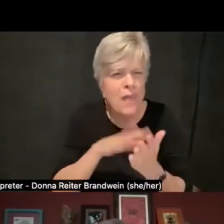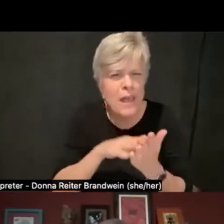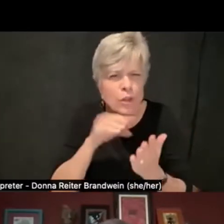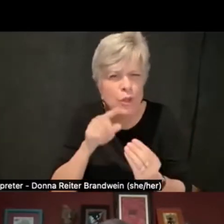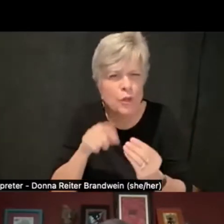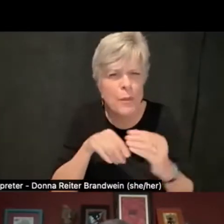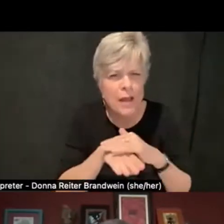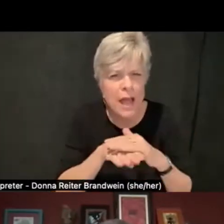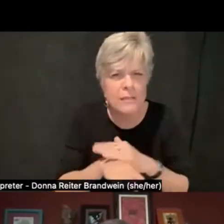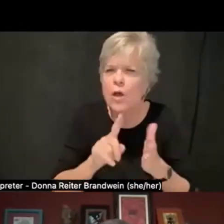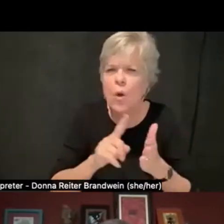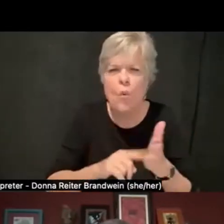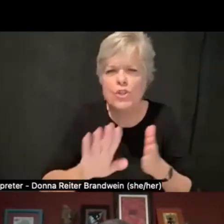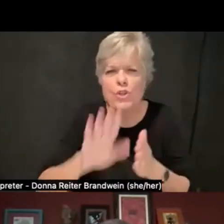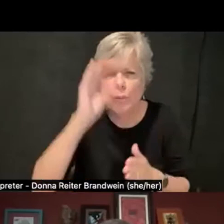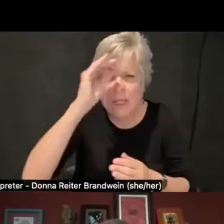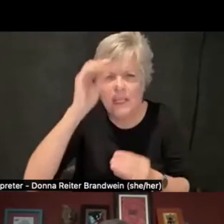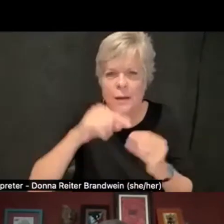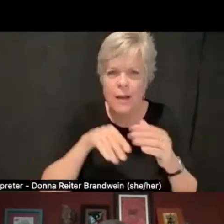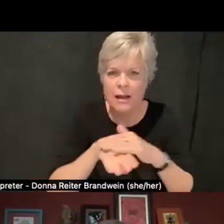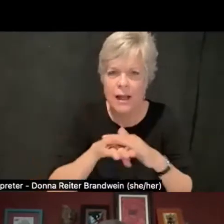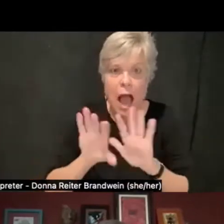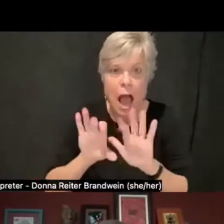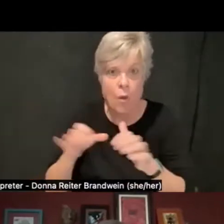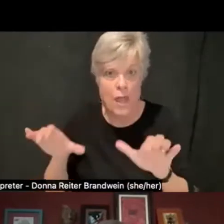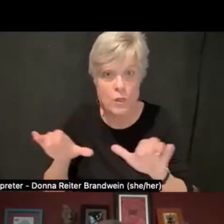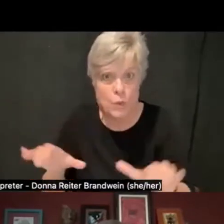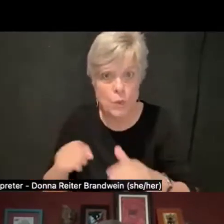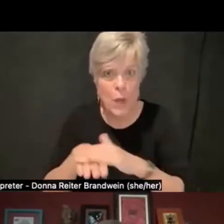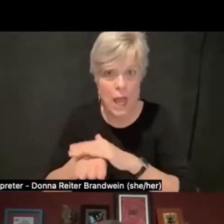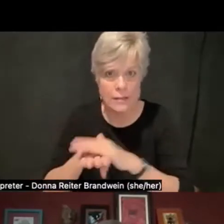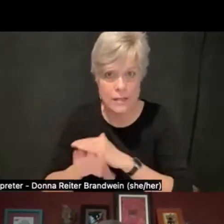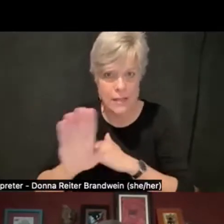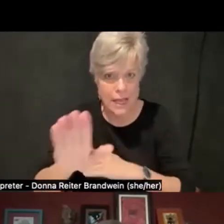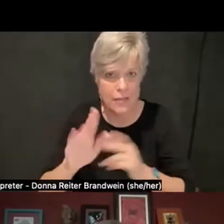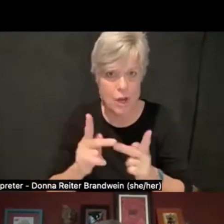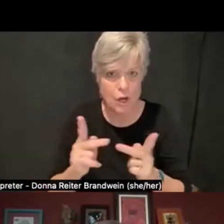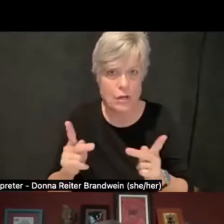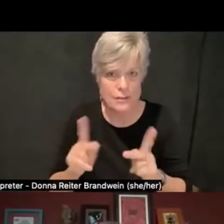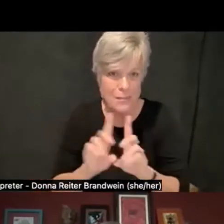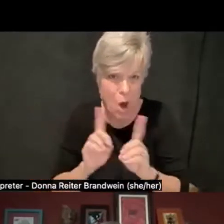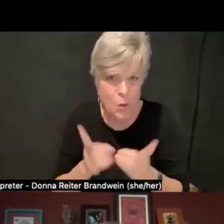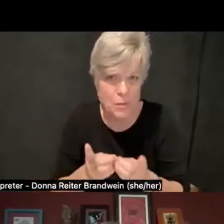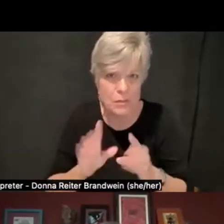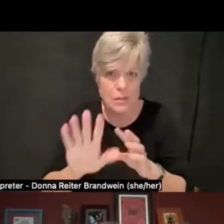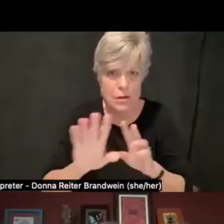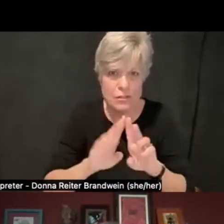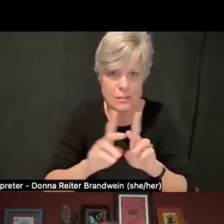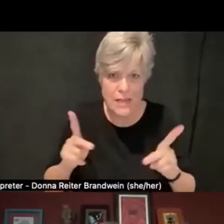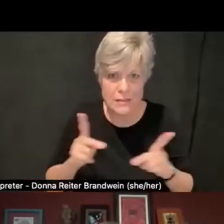how they do access in their spaces. And in a lot of the conversations that I have with staff,